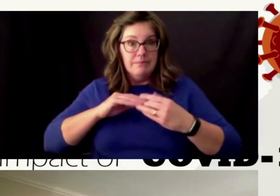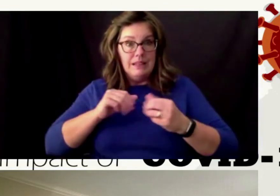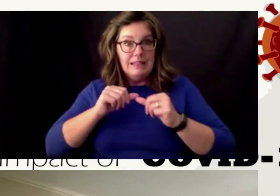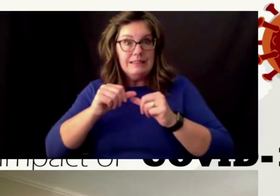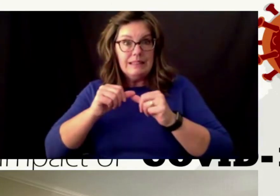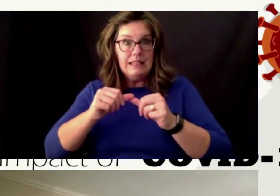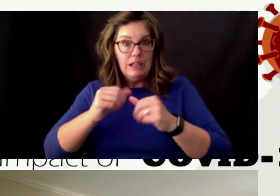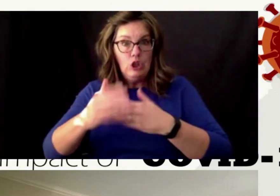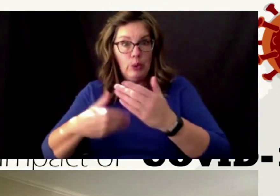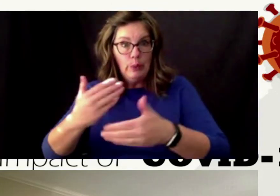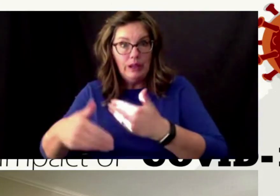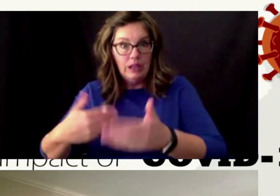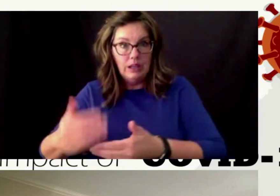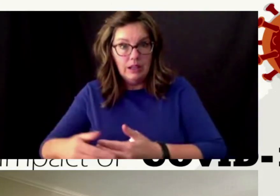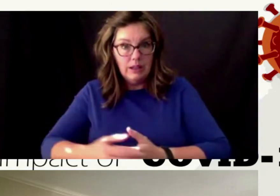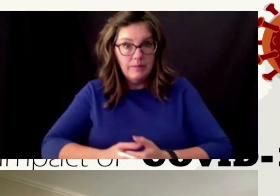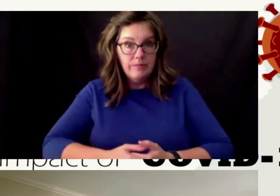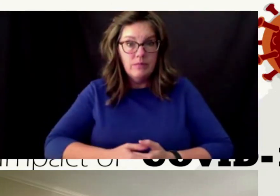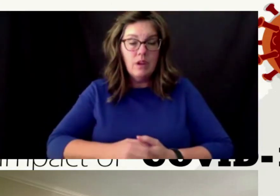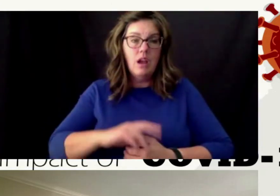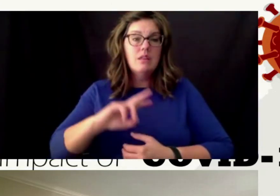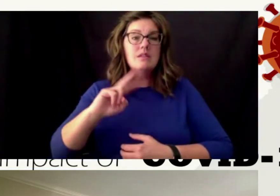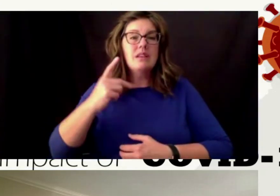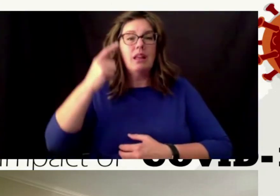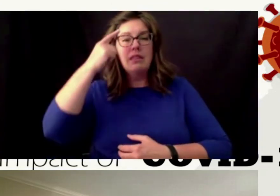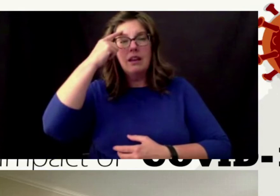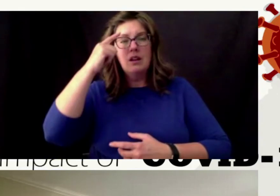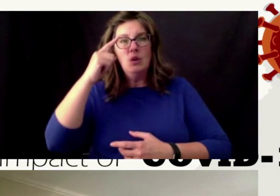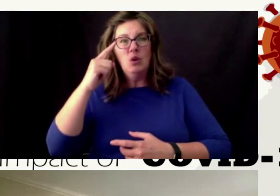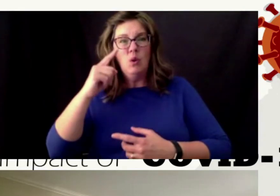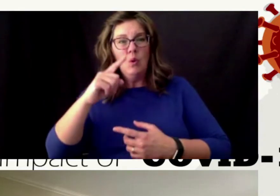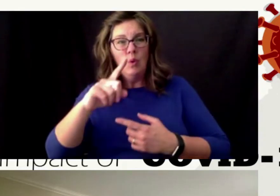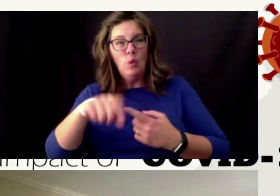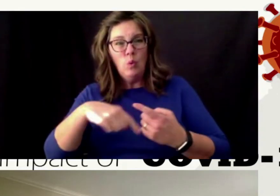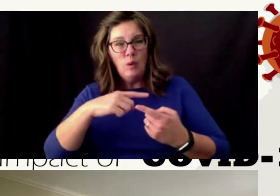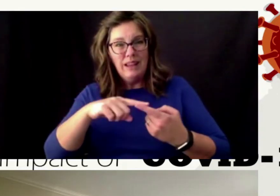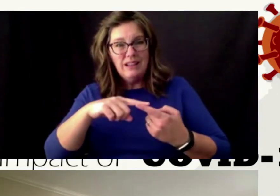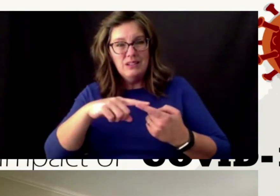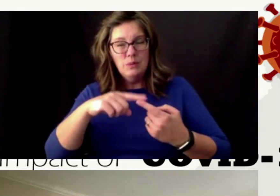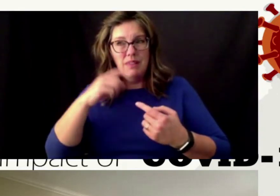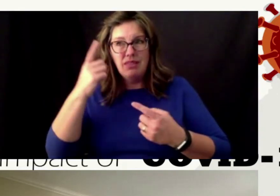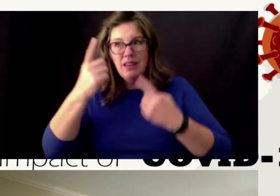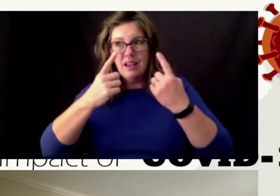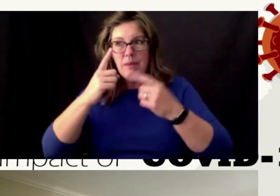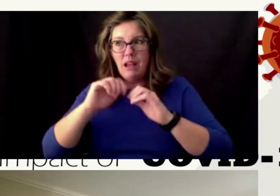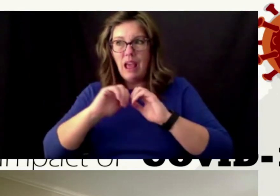thinking of at what point might we have to go back into another stay at home because at least